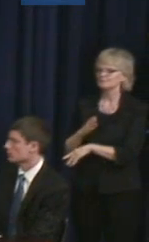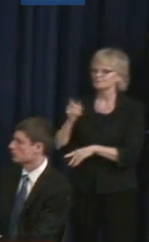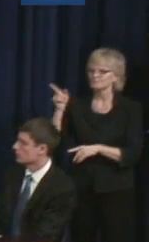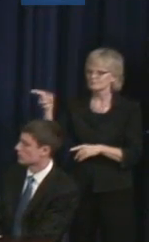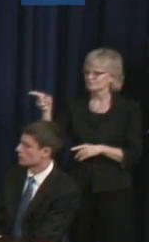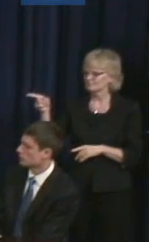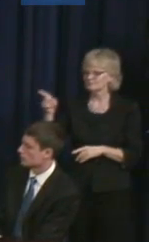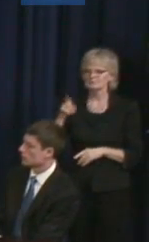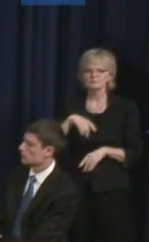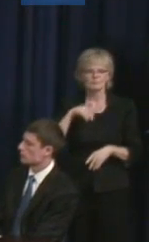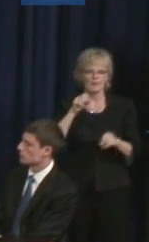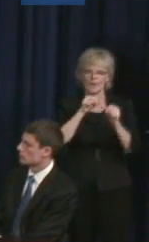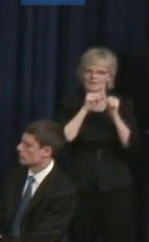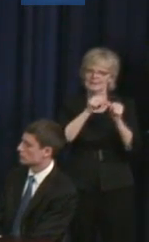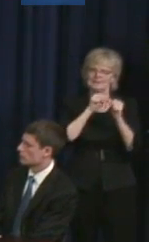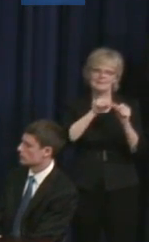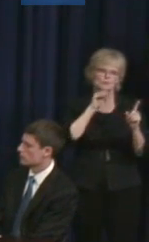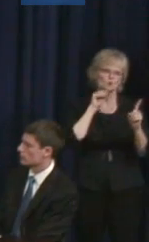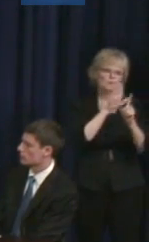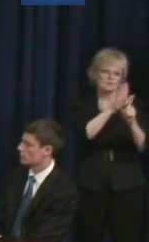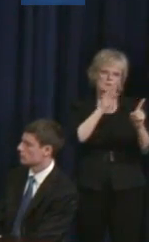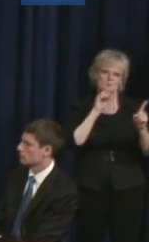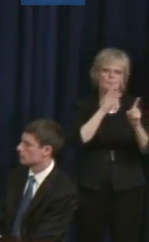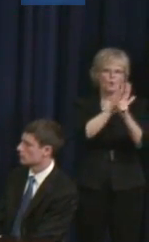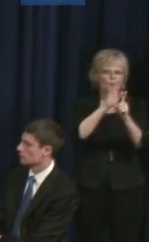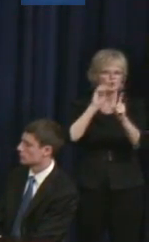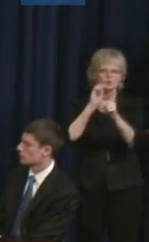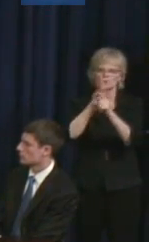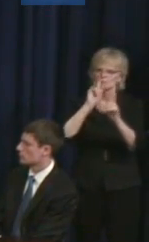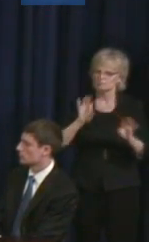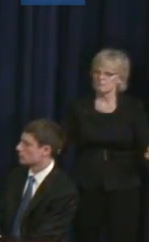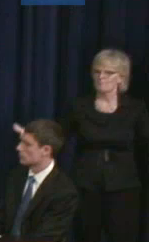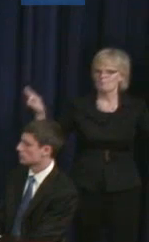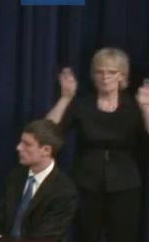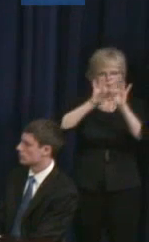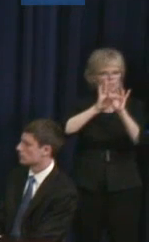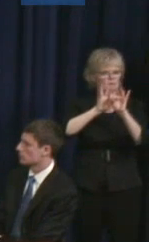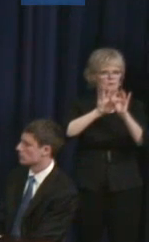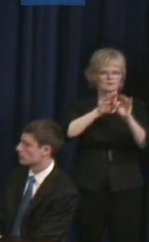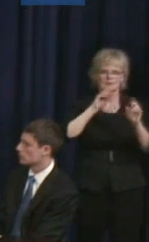is so important in all areas, exposure of the